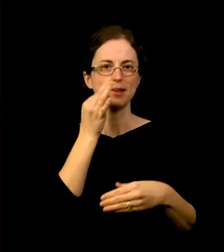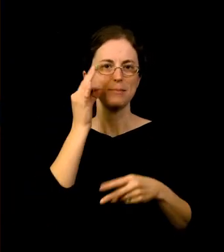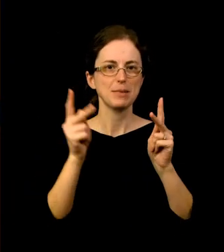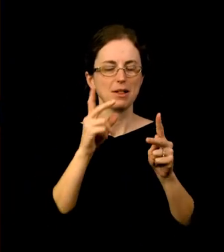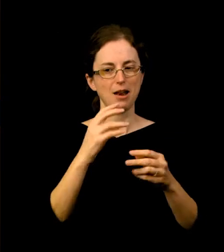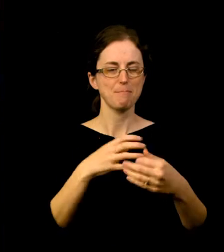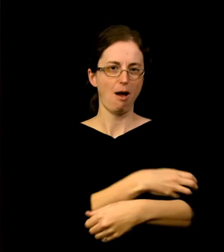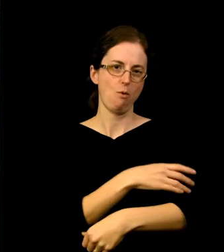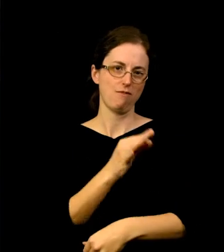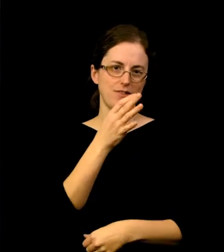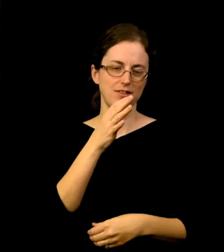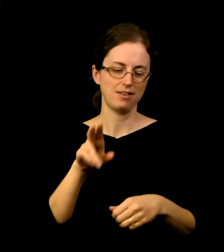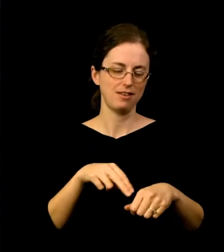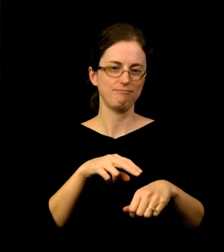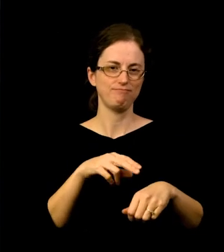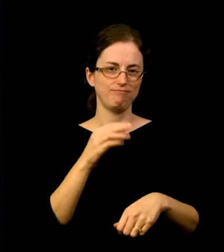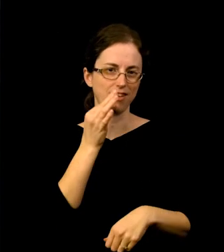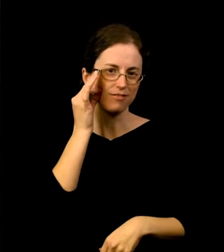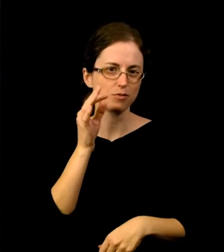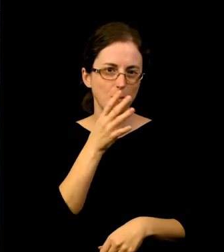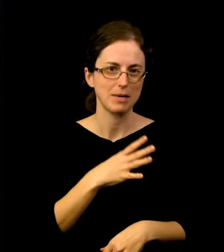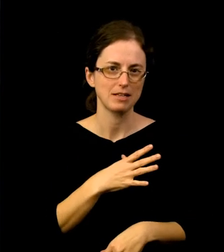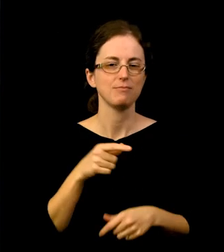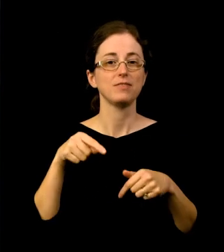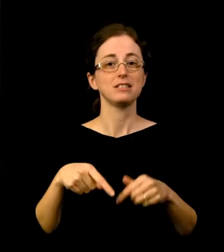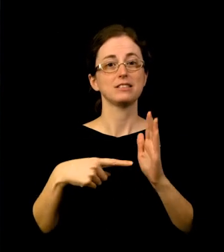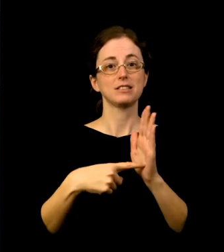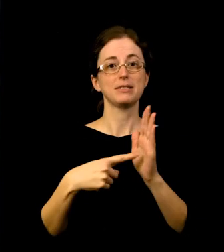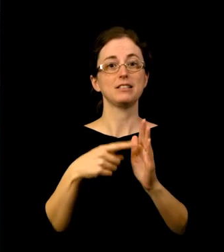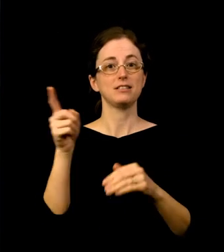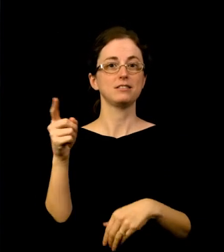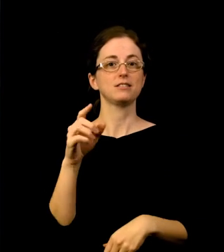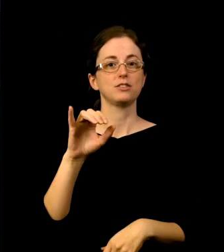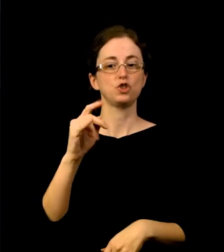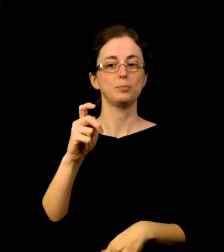program featured in the Museum’s Jubitz Center for Modern and Contemporary Art on the fourth floor.